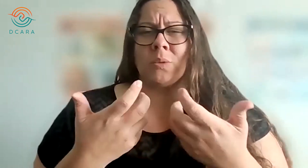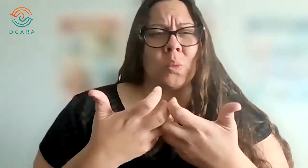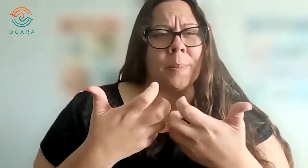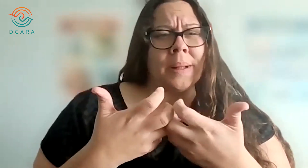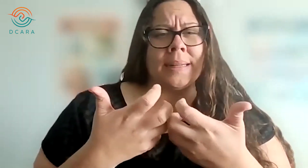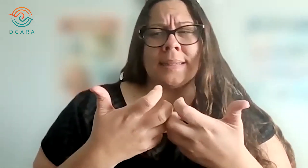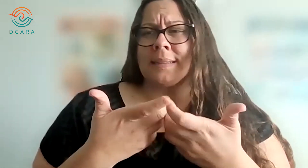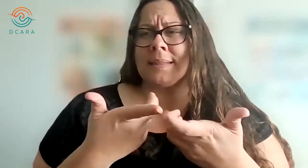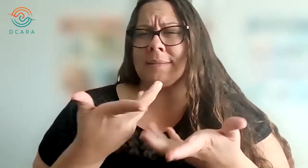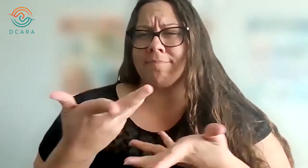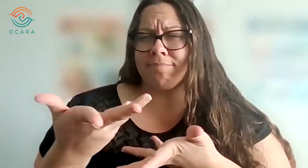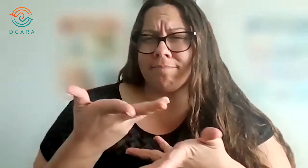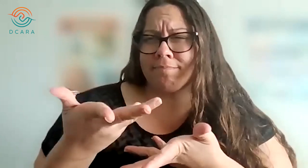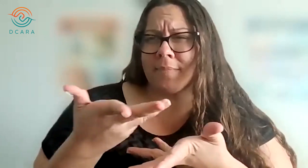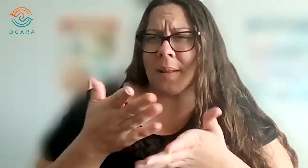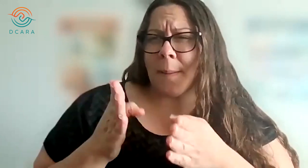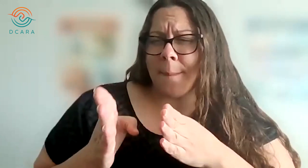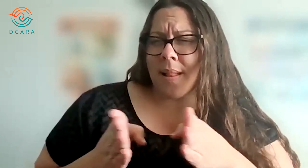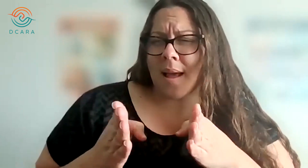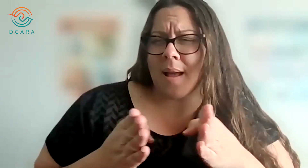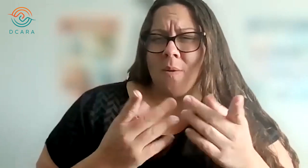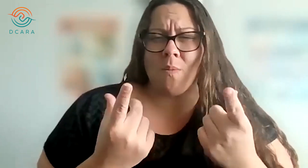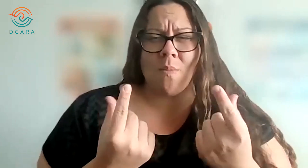or roommates and create a plan.